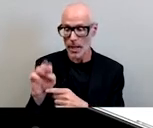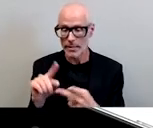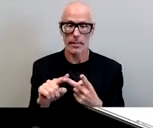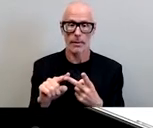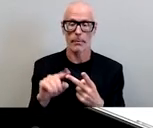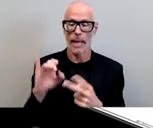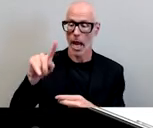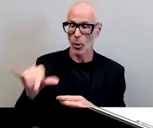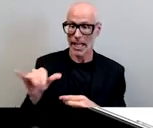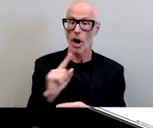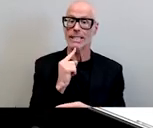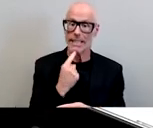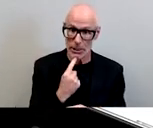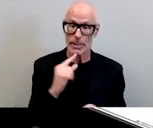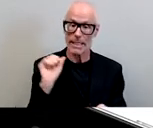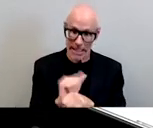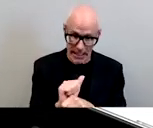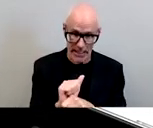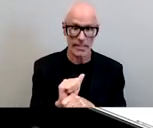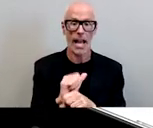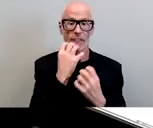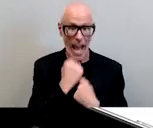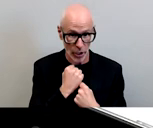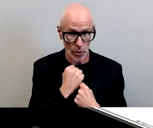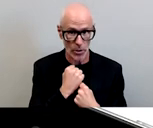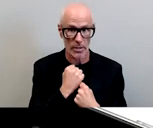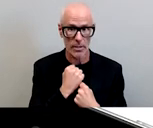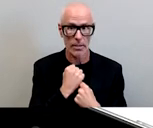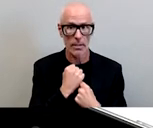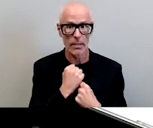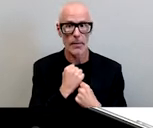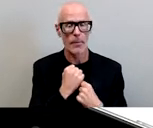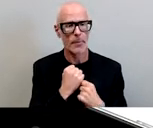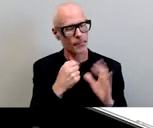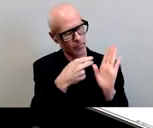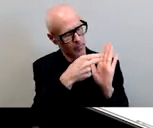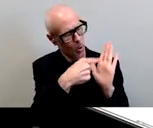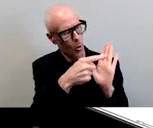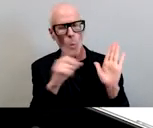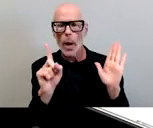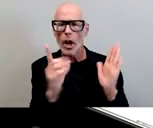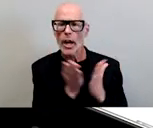are serious values of the institution please highlight for me where in the budget uh we can map